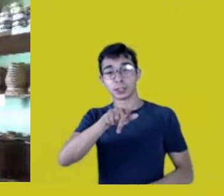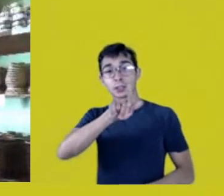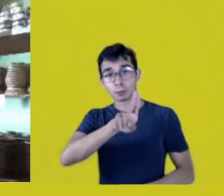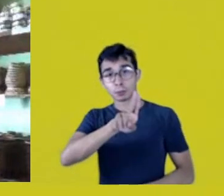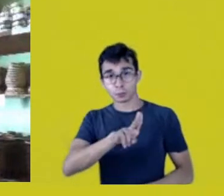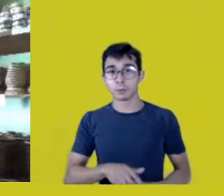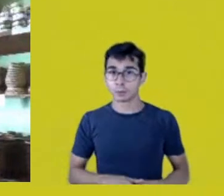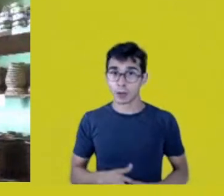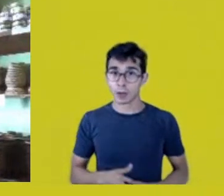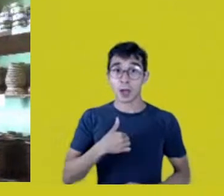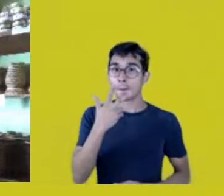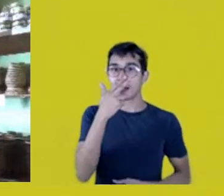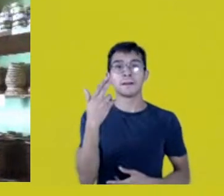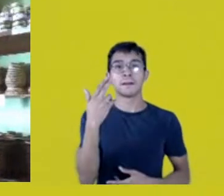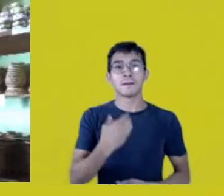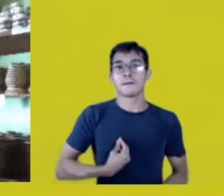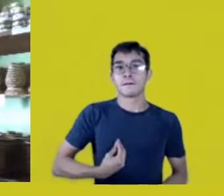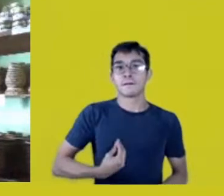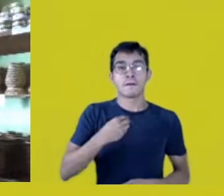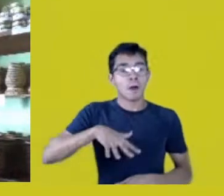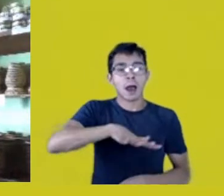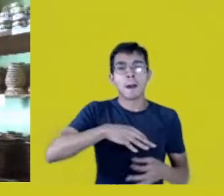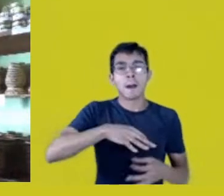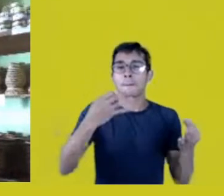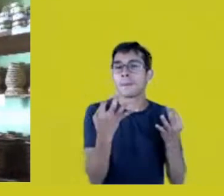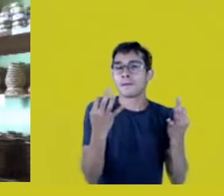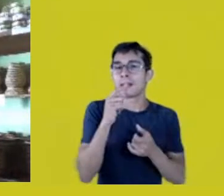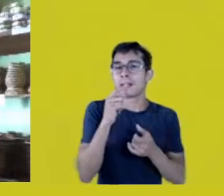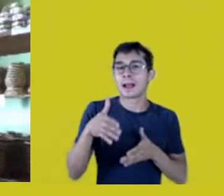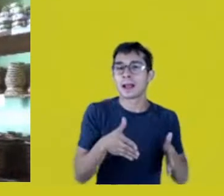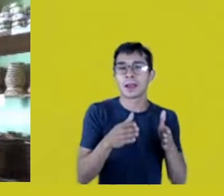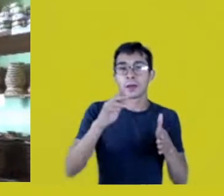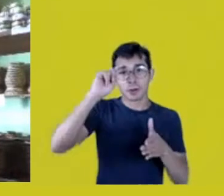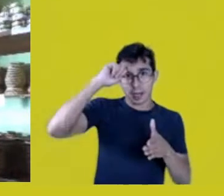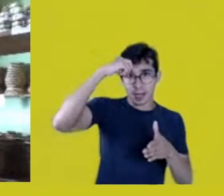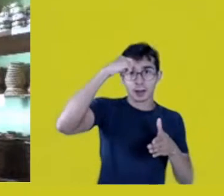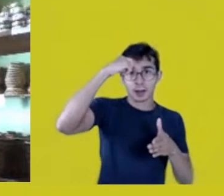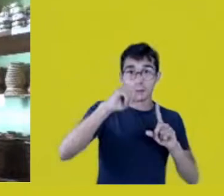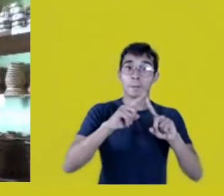but that’s not relevant. What’s relevant today is the challenge